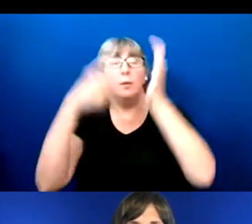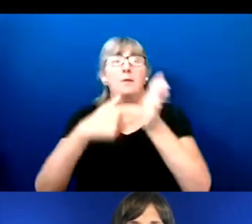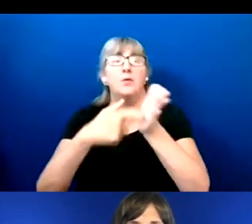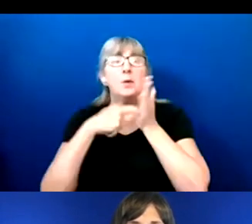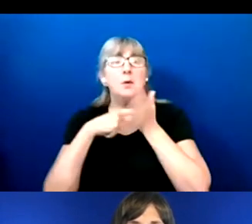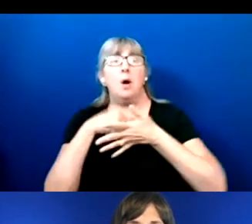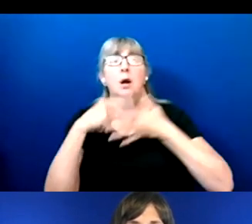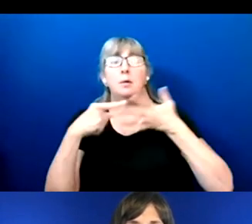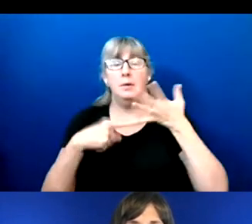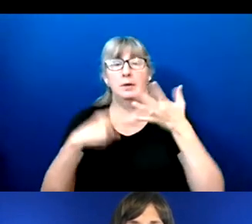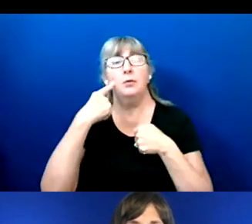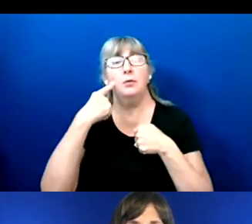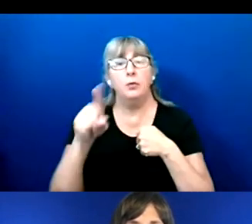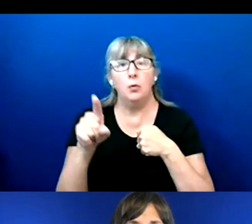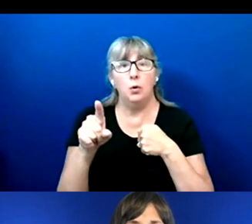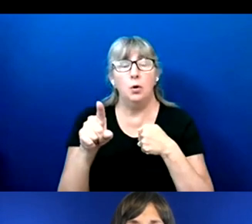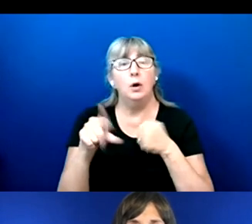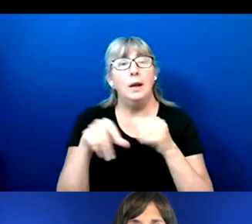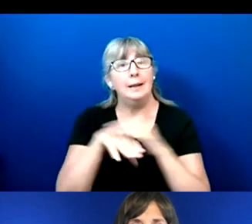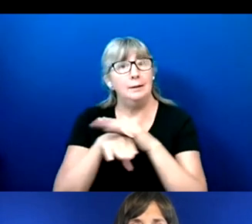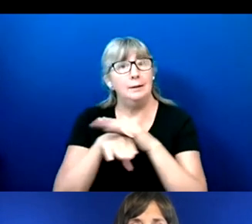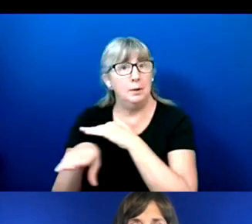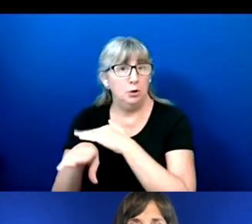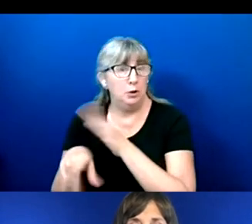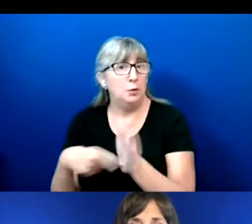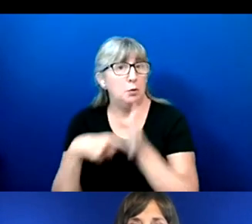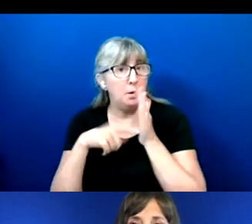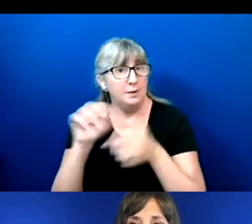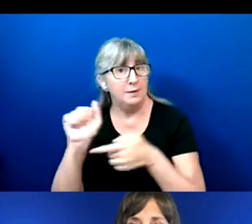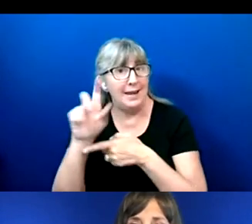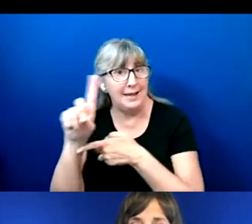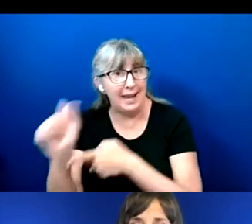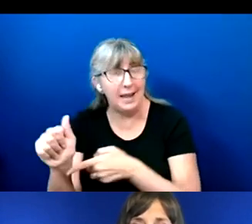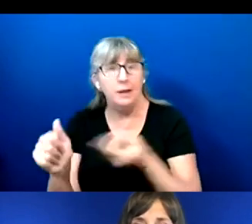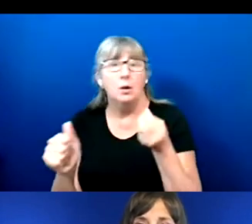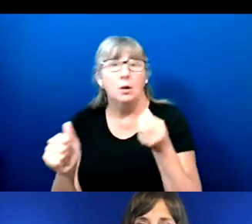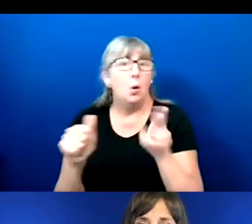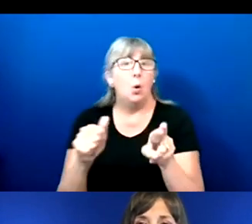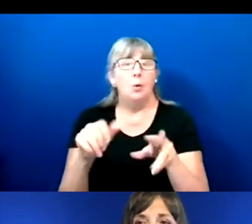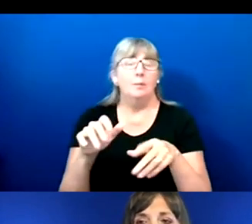to accessibility requirements of the A.D.A., or the Americans with Disabilities Act with